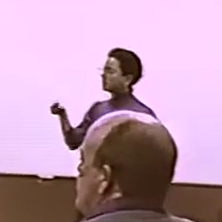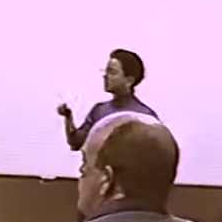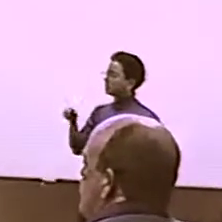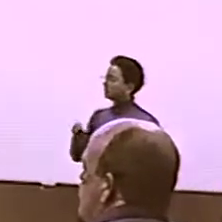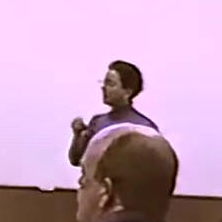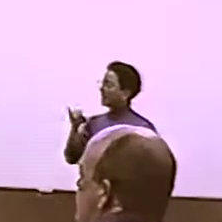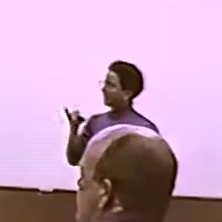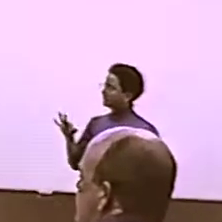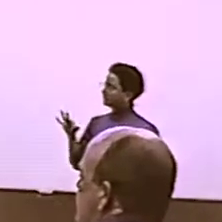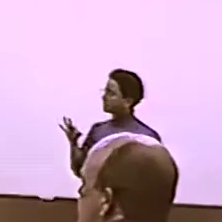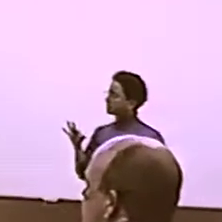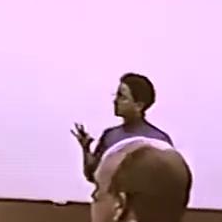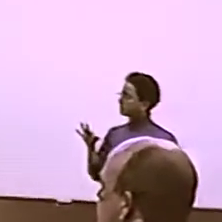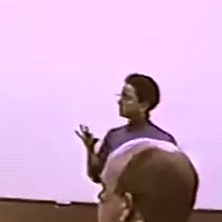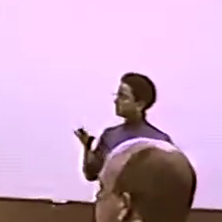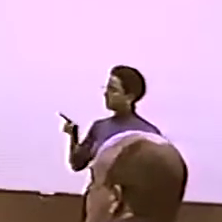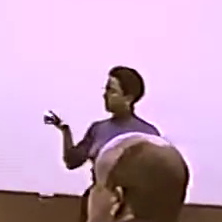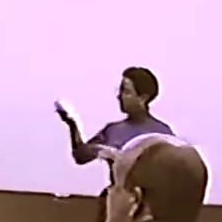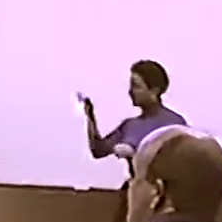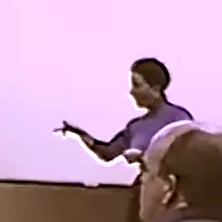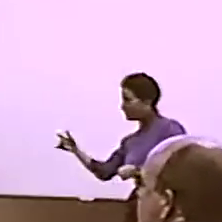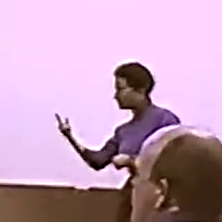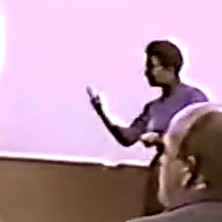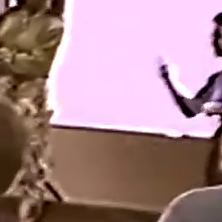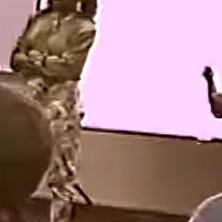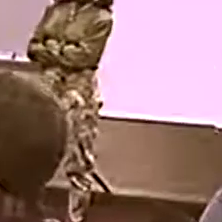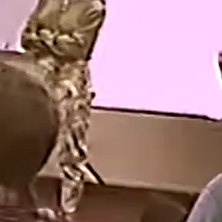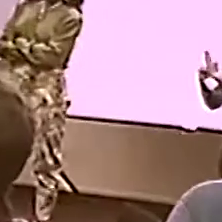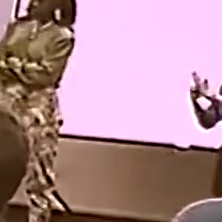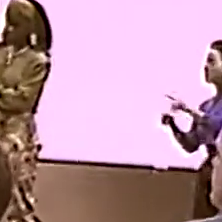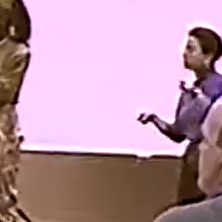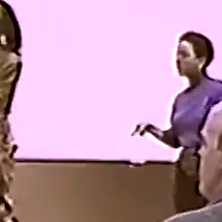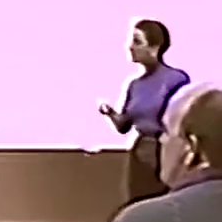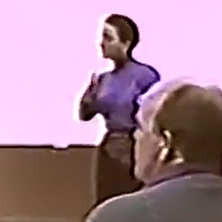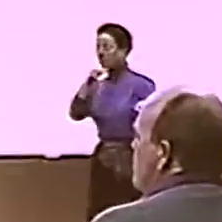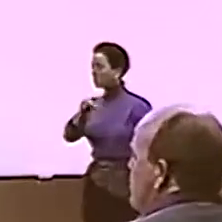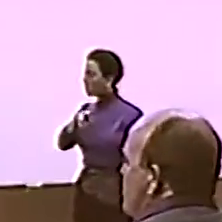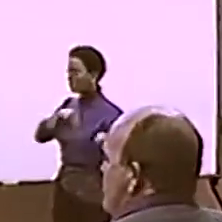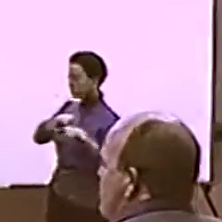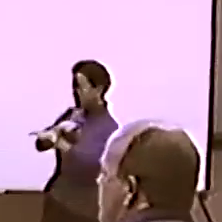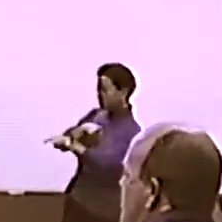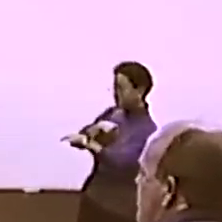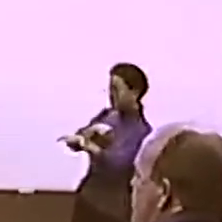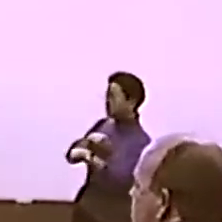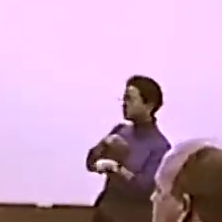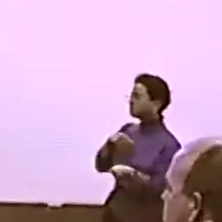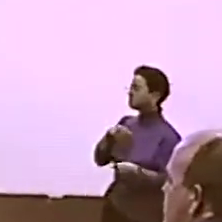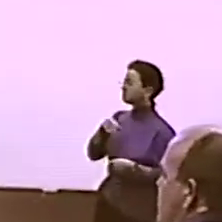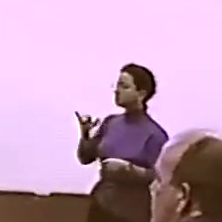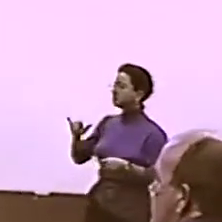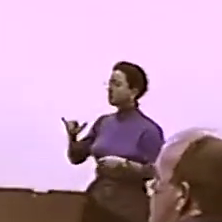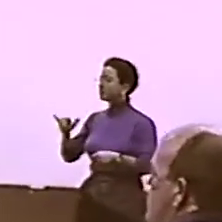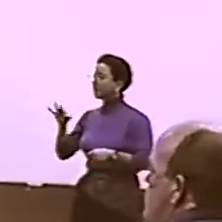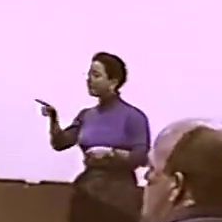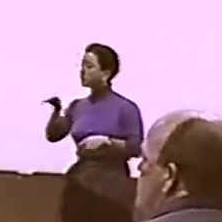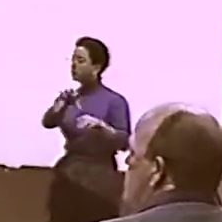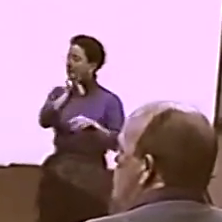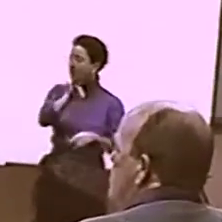WHICH CULTURE WOULD FEEL MOST AFFILIATIONS? OR WOULD YOU FEEL LIKE YOU'RE NEEDED?